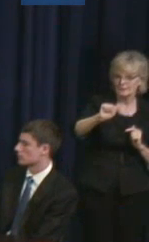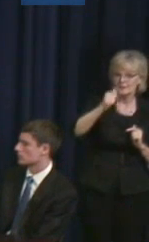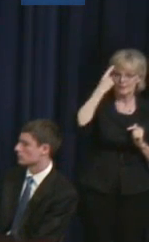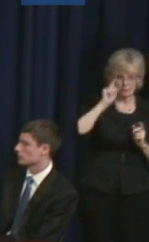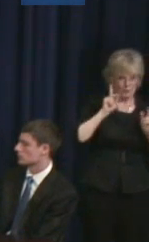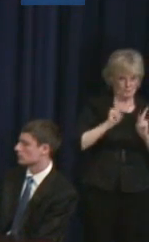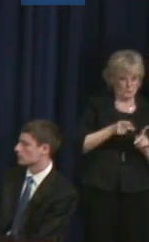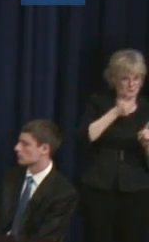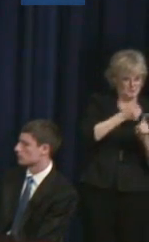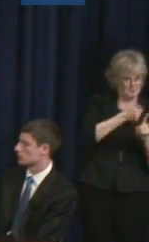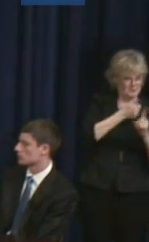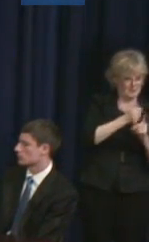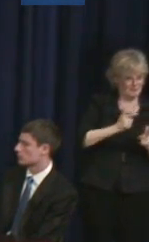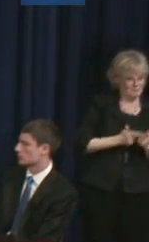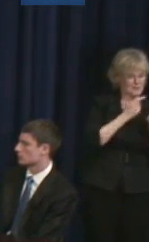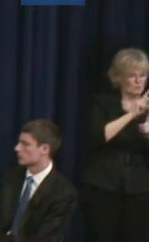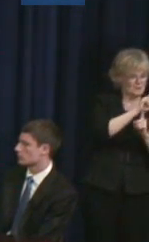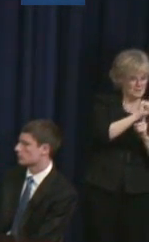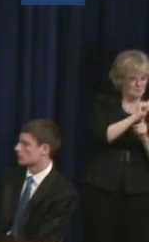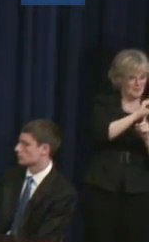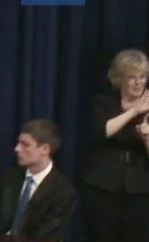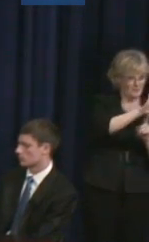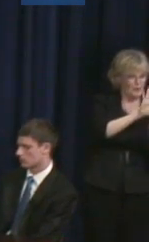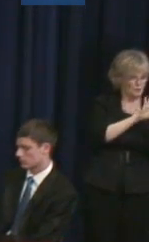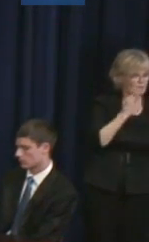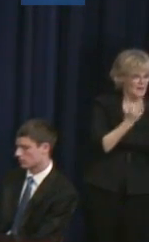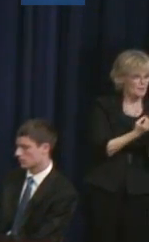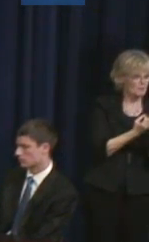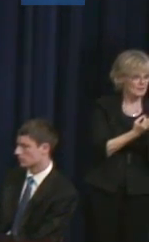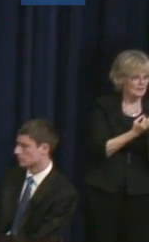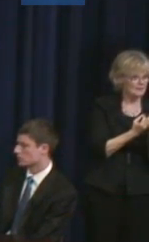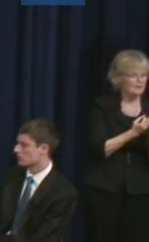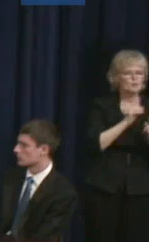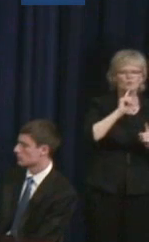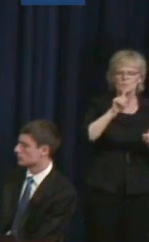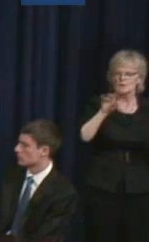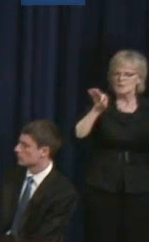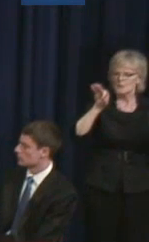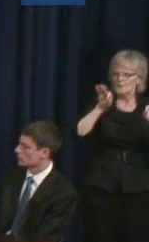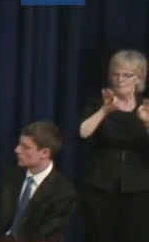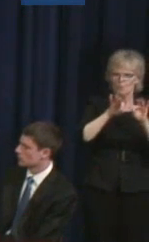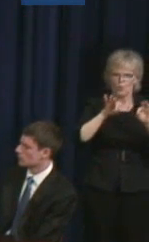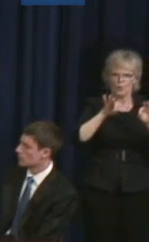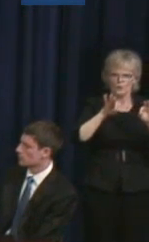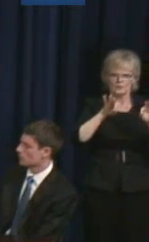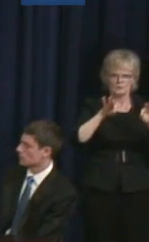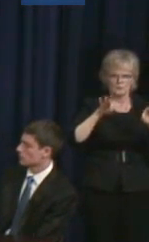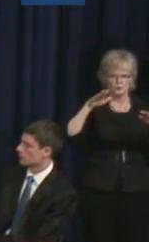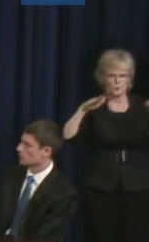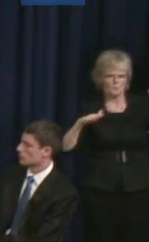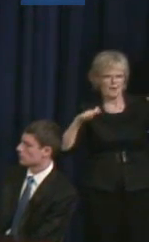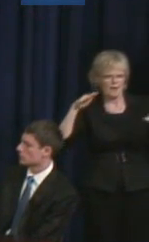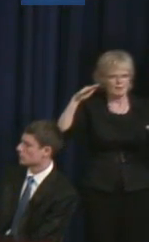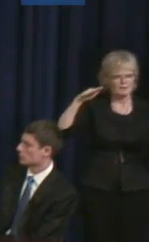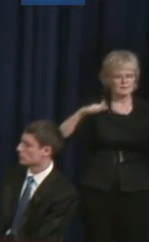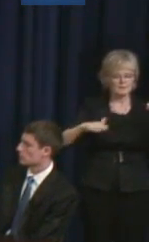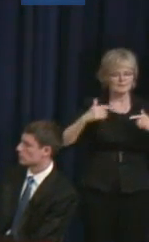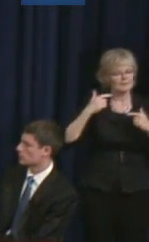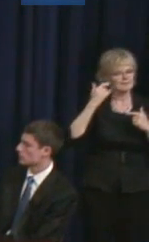it, but for the entire family is, you know, really balancing when you're in that role of a caregiver.